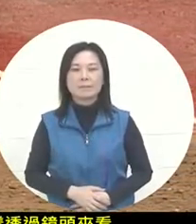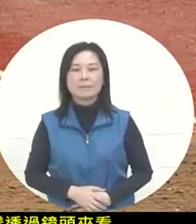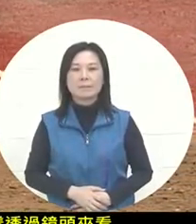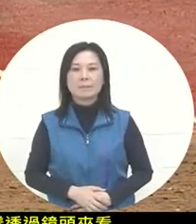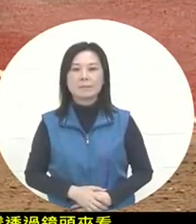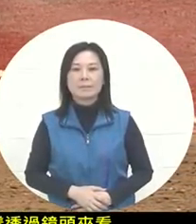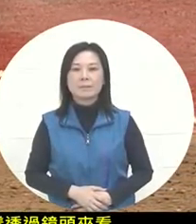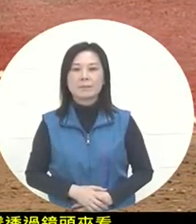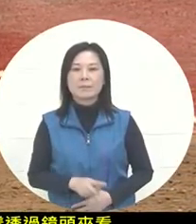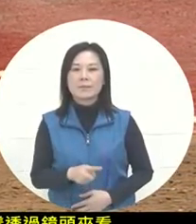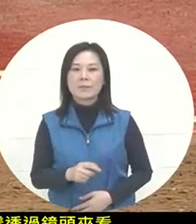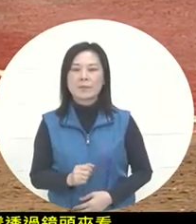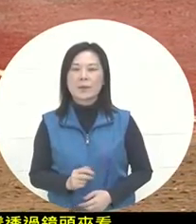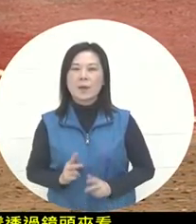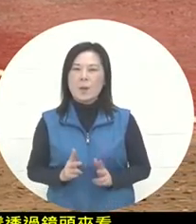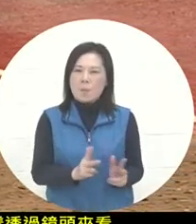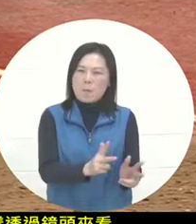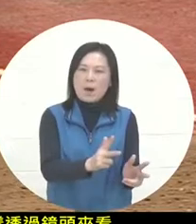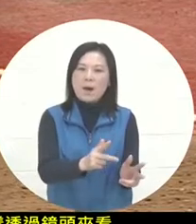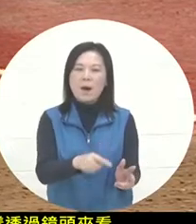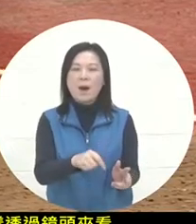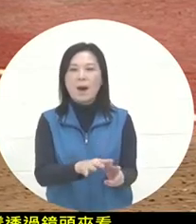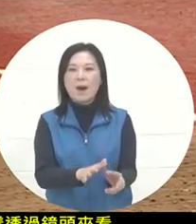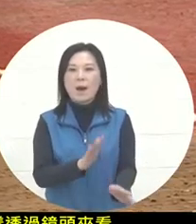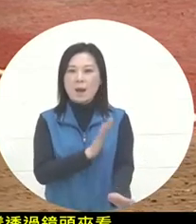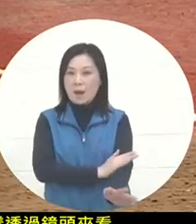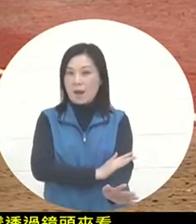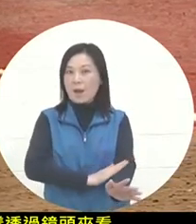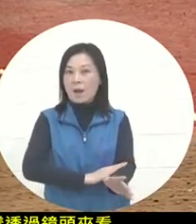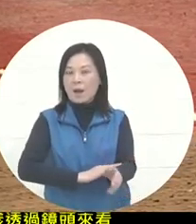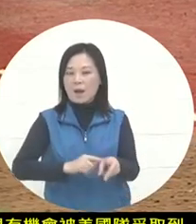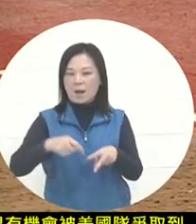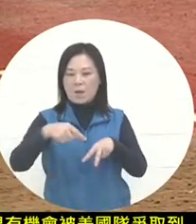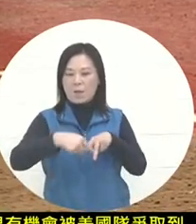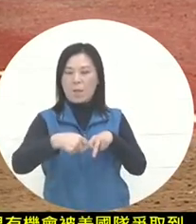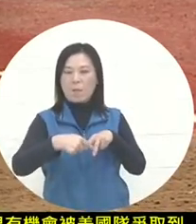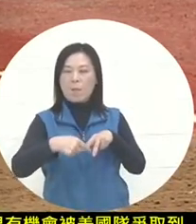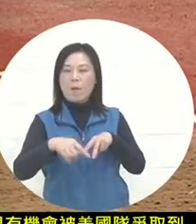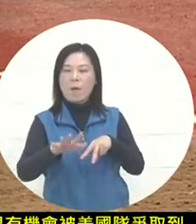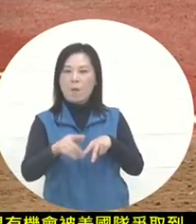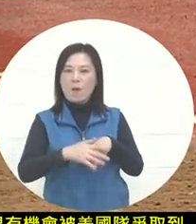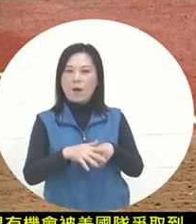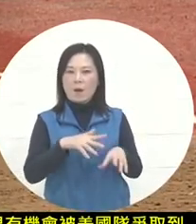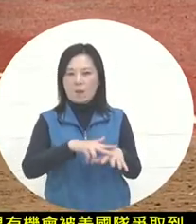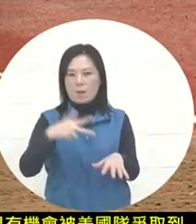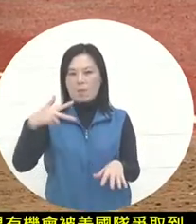The momentum is too strong. It seems that the heels and hands are leaving for a moment. The hands are in the air.